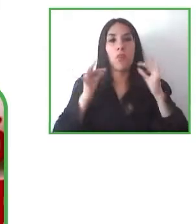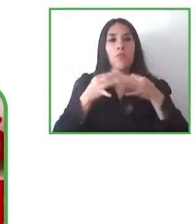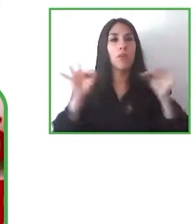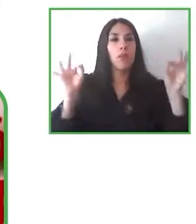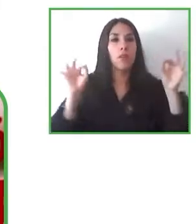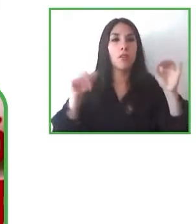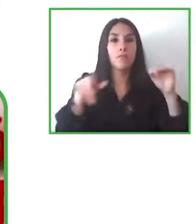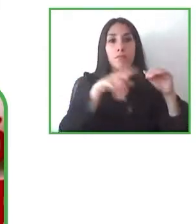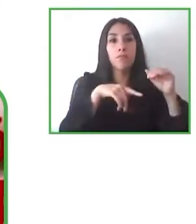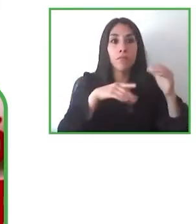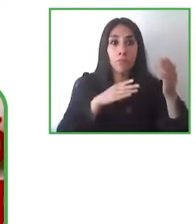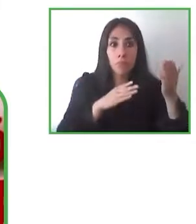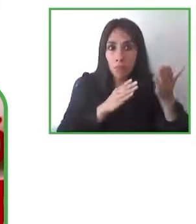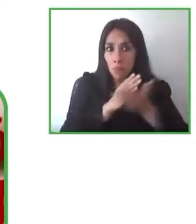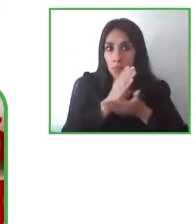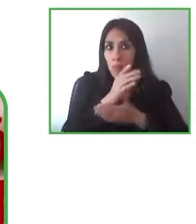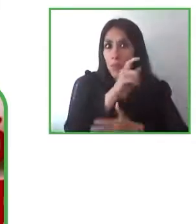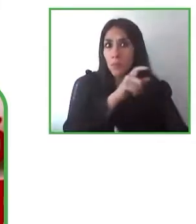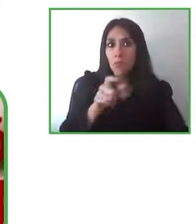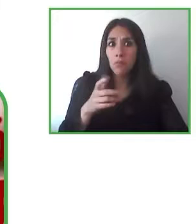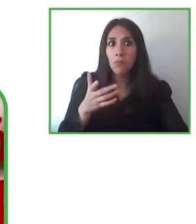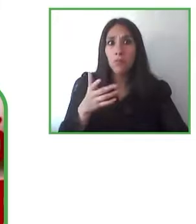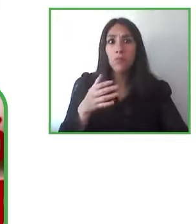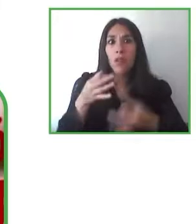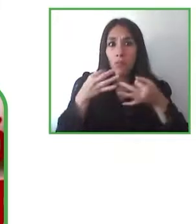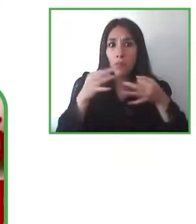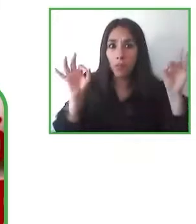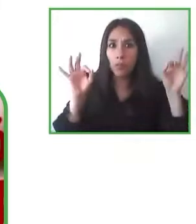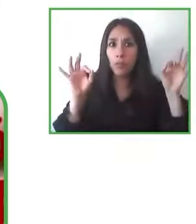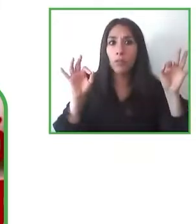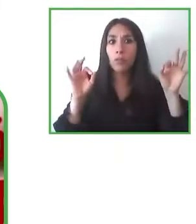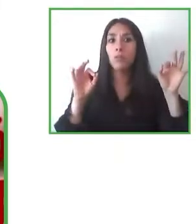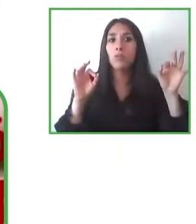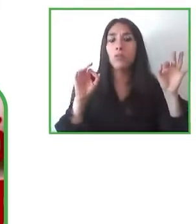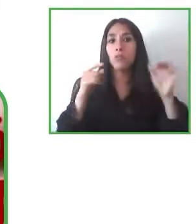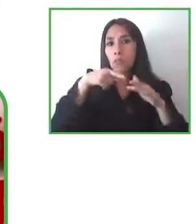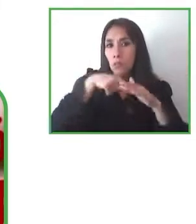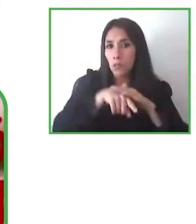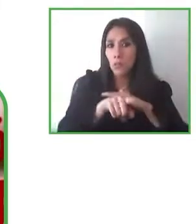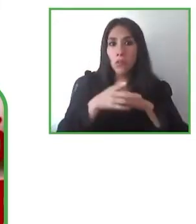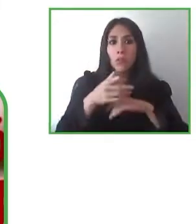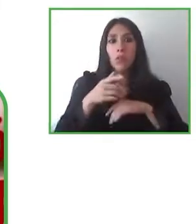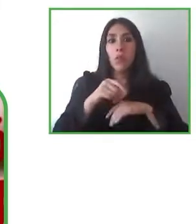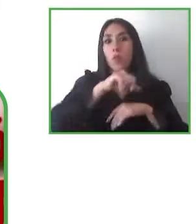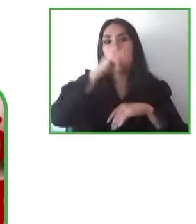free access its accessibility and the other challenge that we have